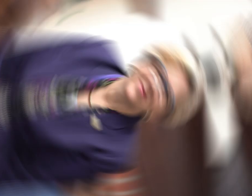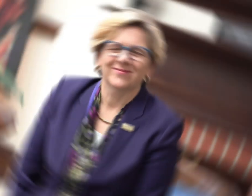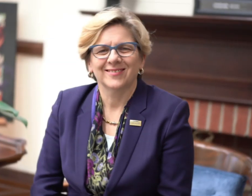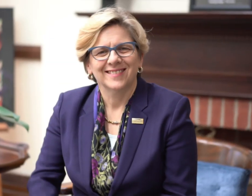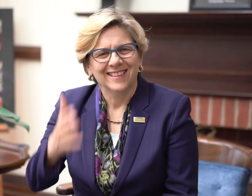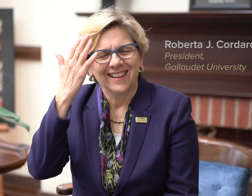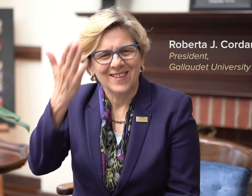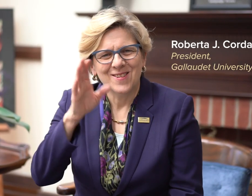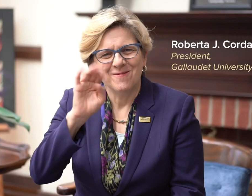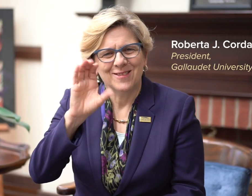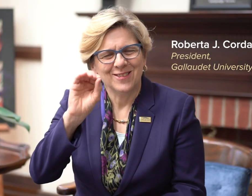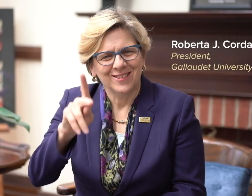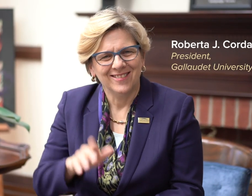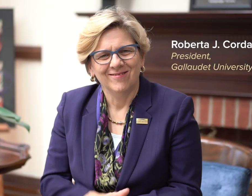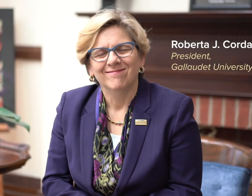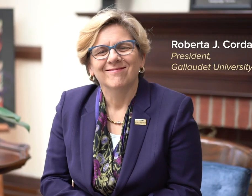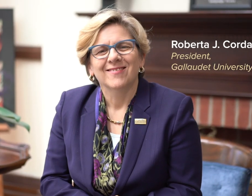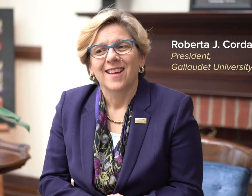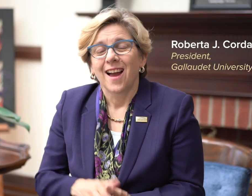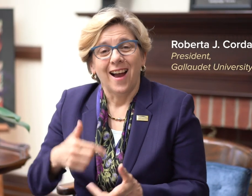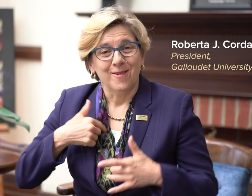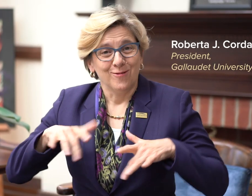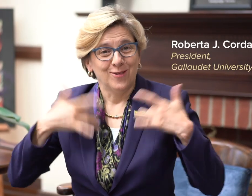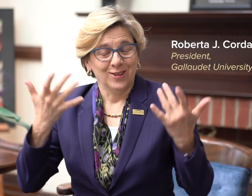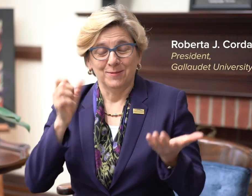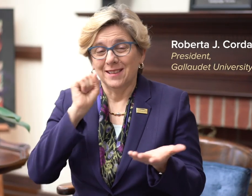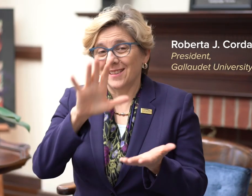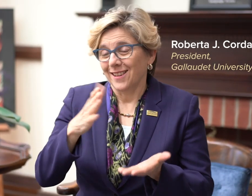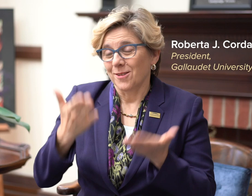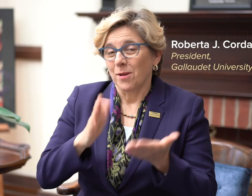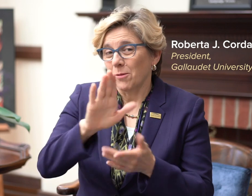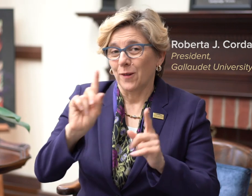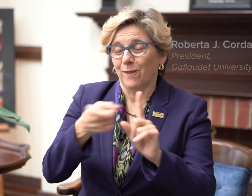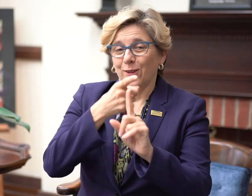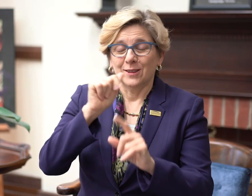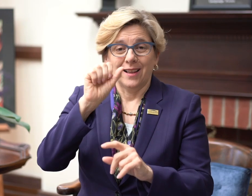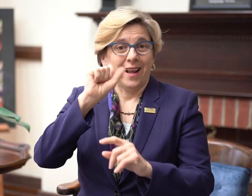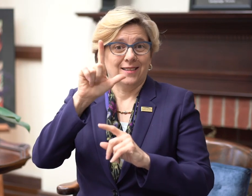hello Mr. Cook I am thrilled to be sending you what may be your first ever